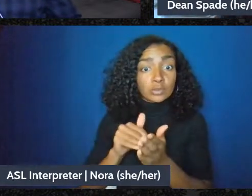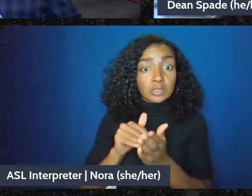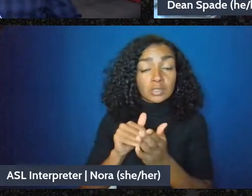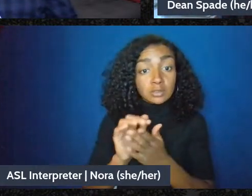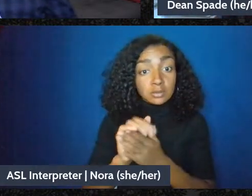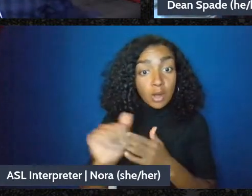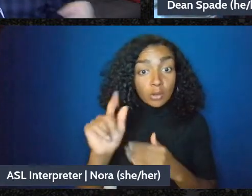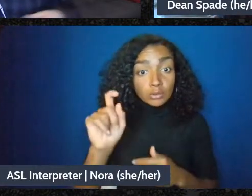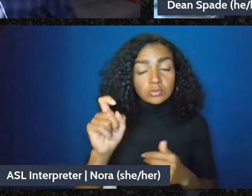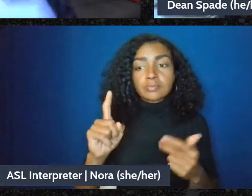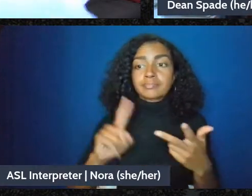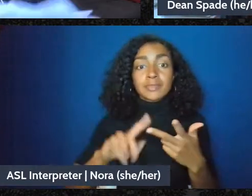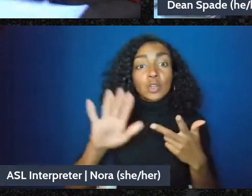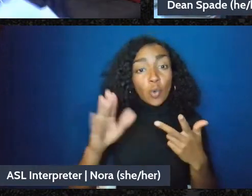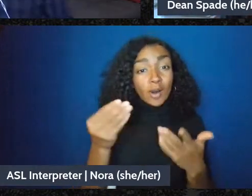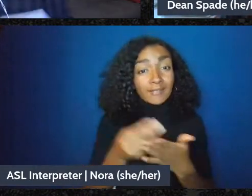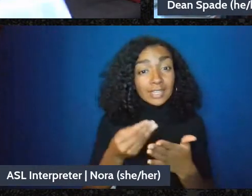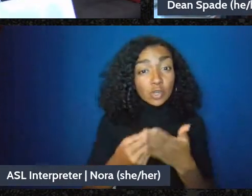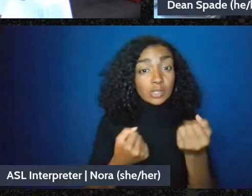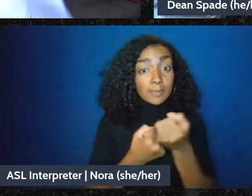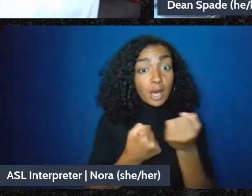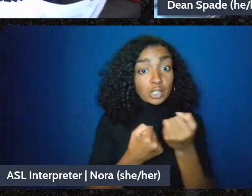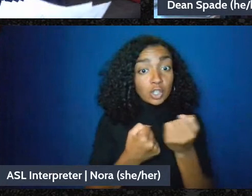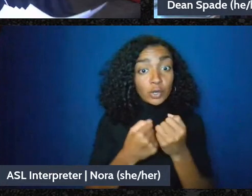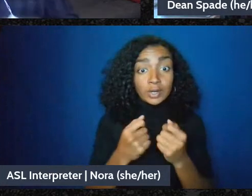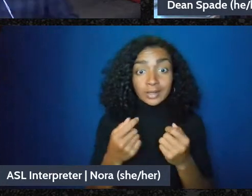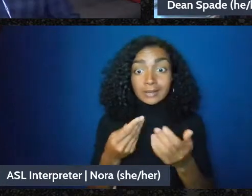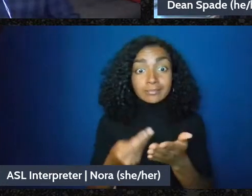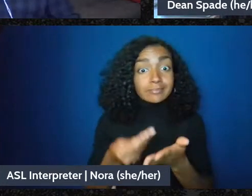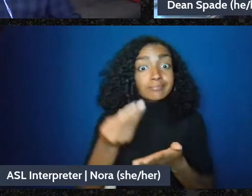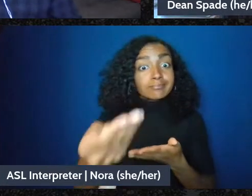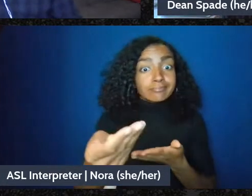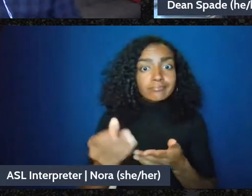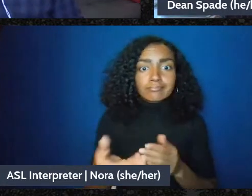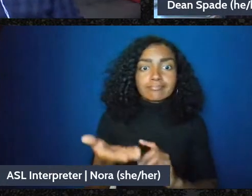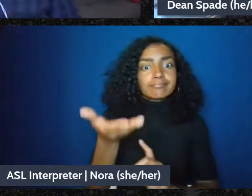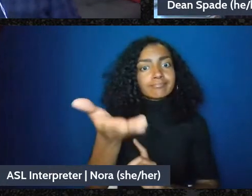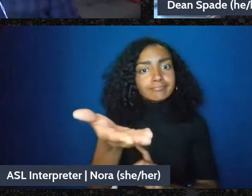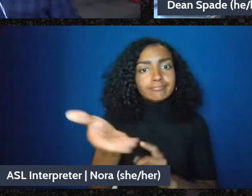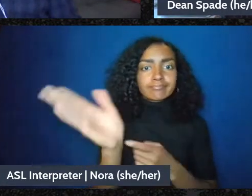we've gotten tax documents from our fiscal sponsor is that right or should we be pushing back?